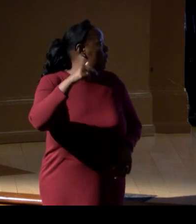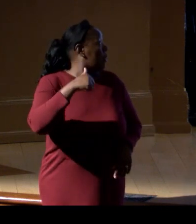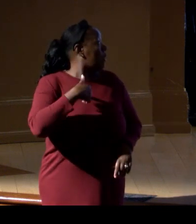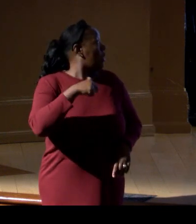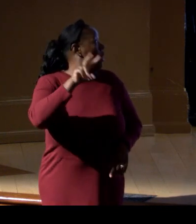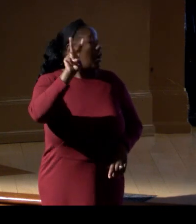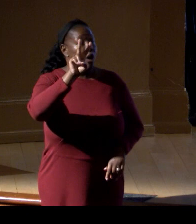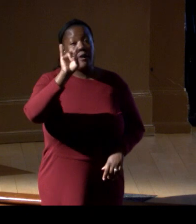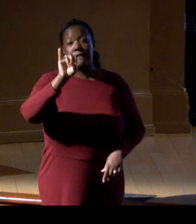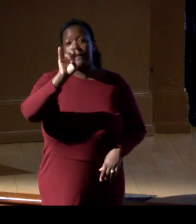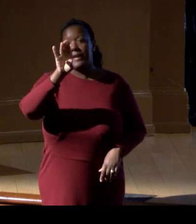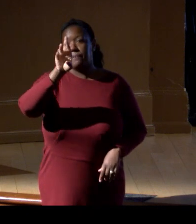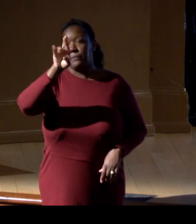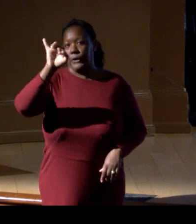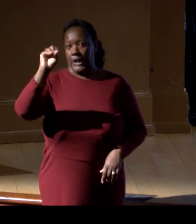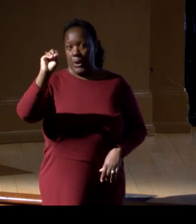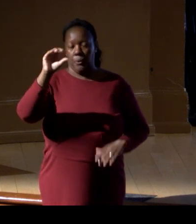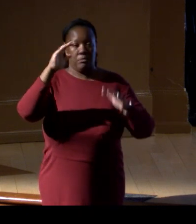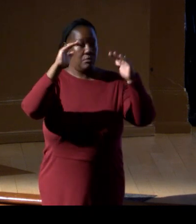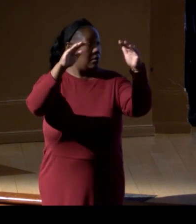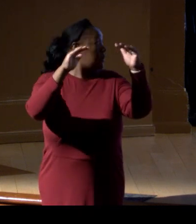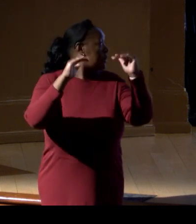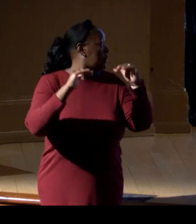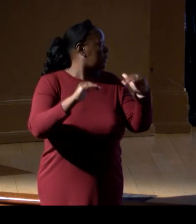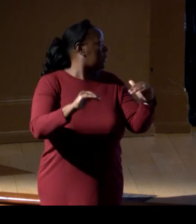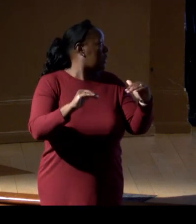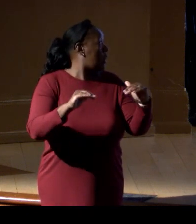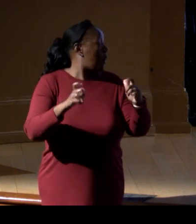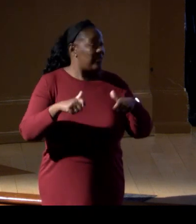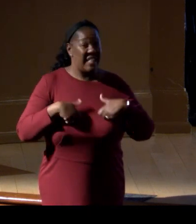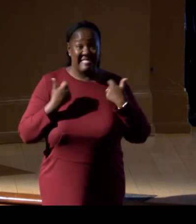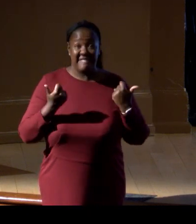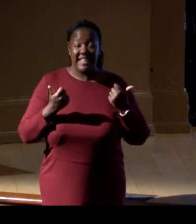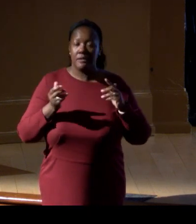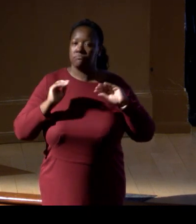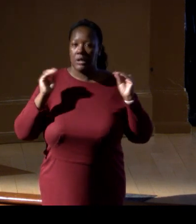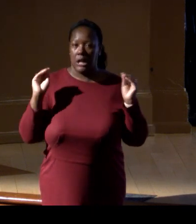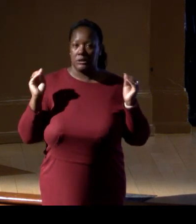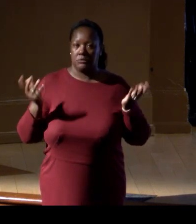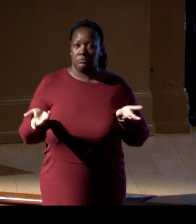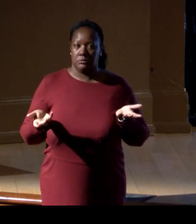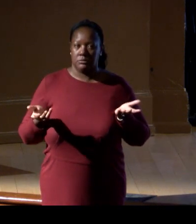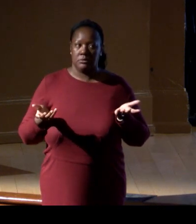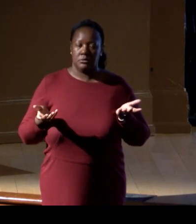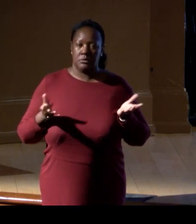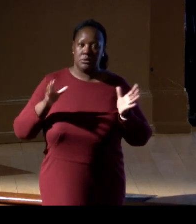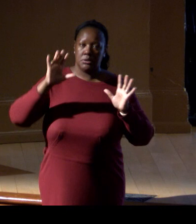On the living clam water, almost none. So this is why when comparing,